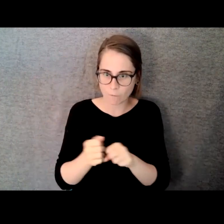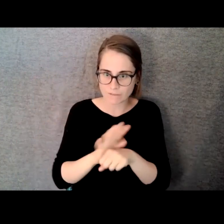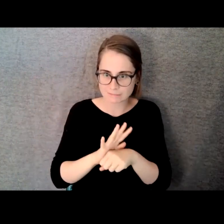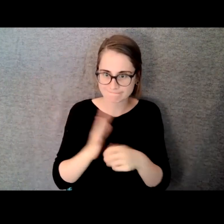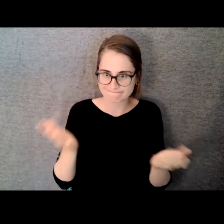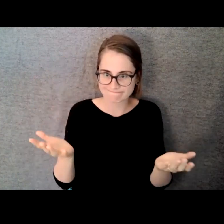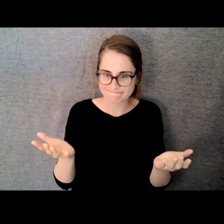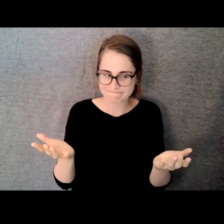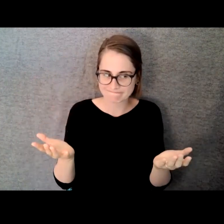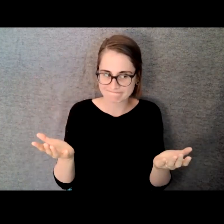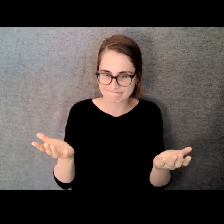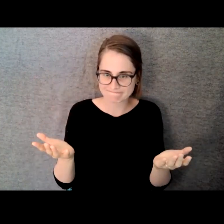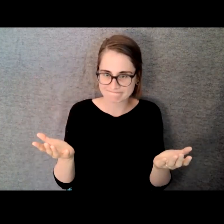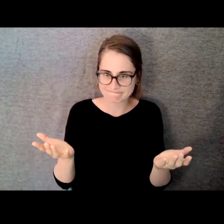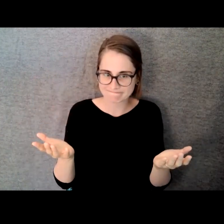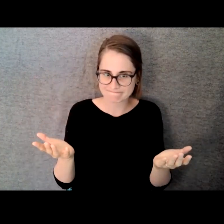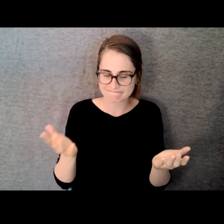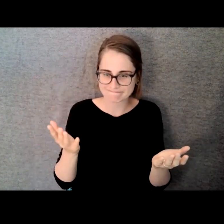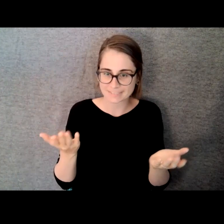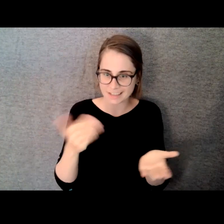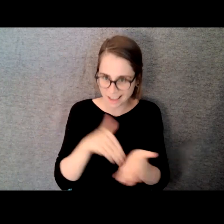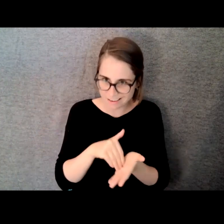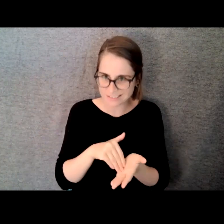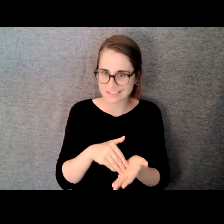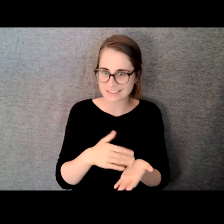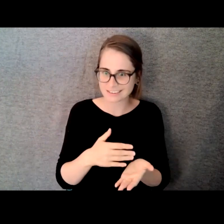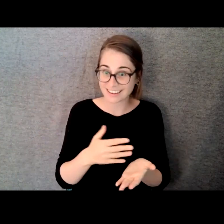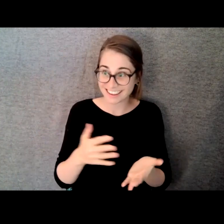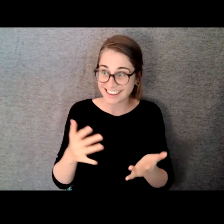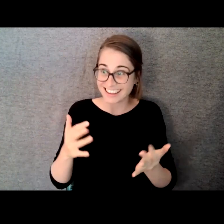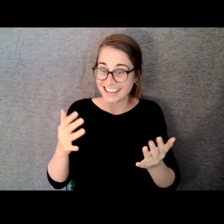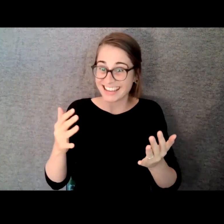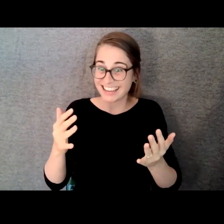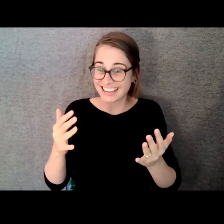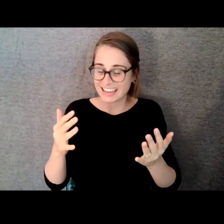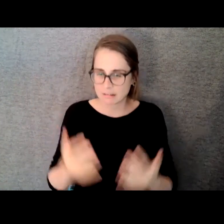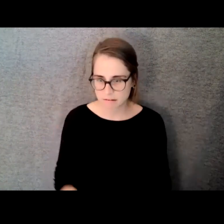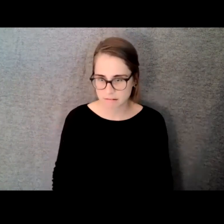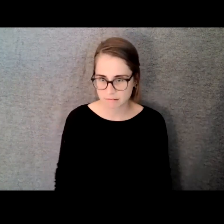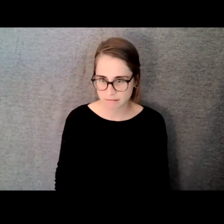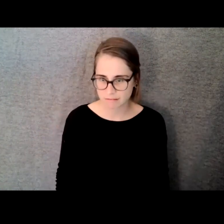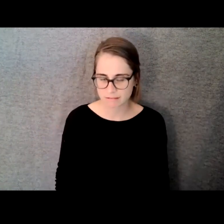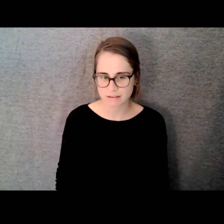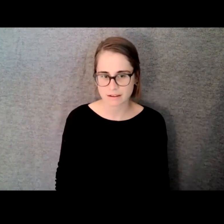Once again, a little disappointed. Frustrated. With how circumstances worked out.